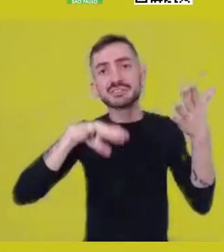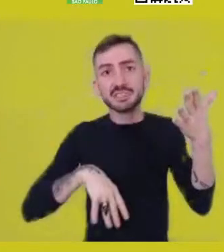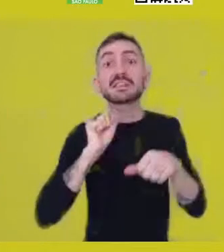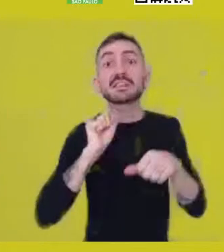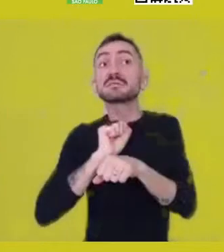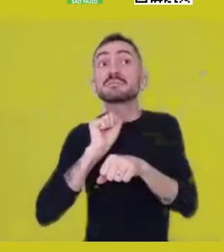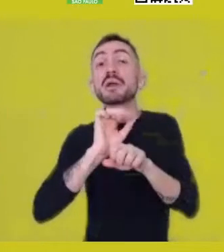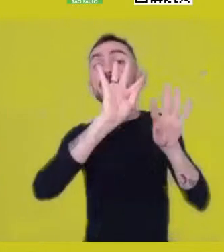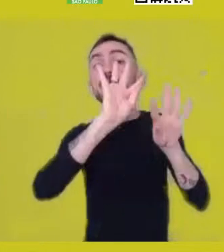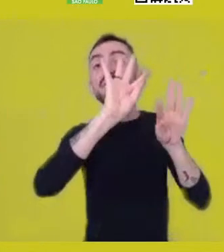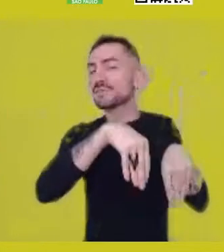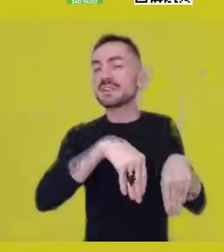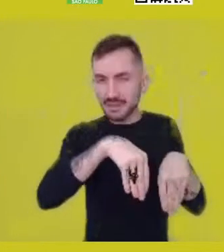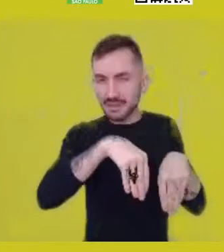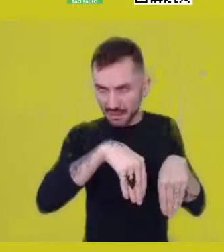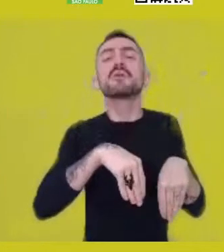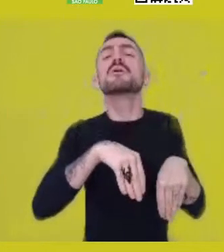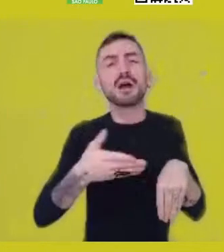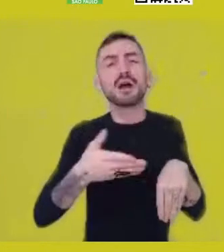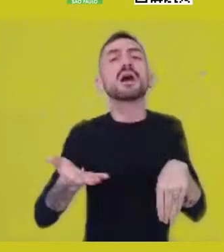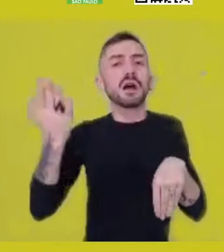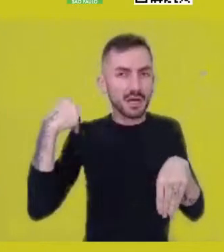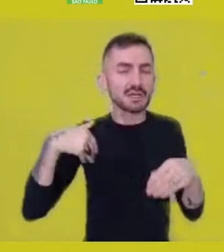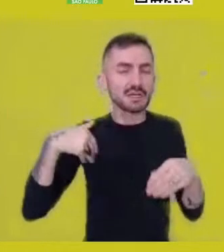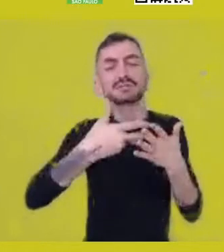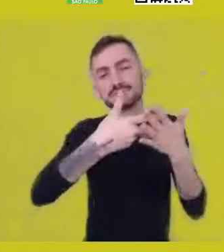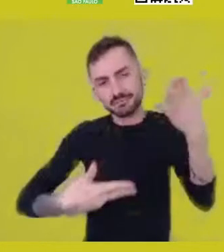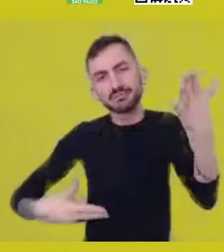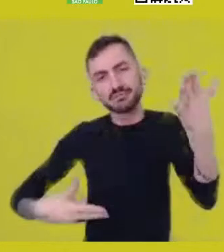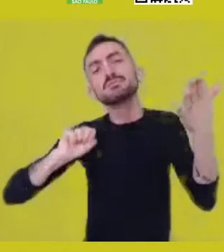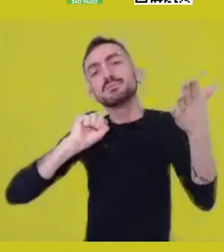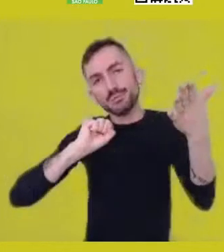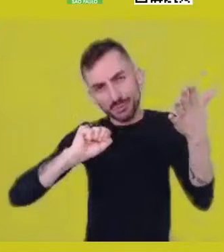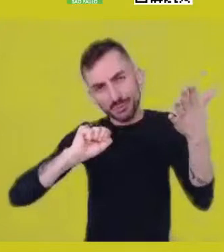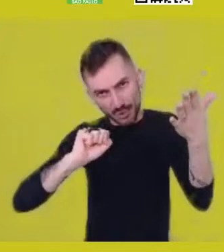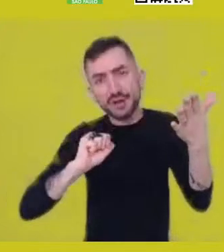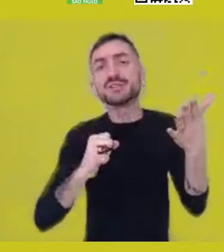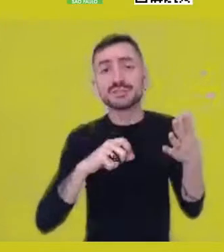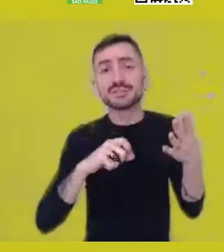when those questions will be presented. Send them in now